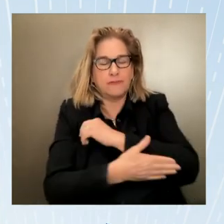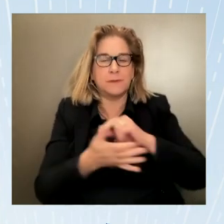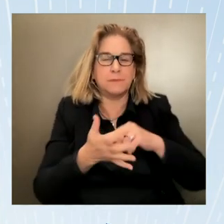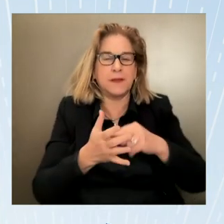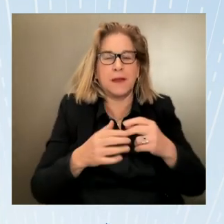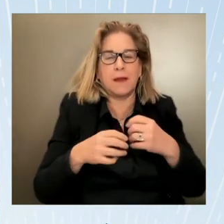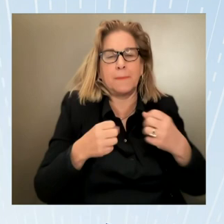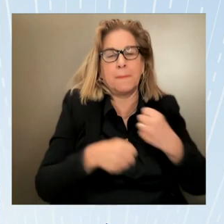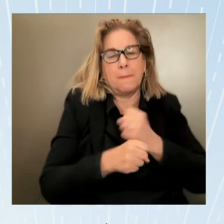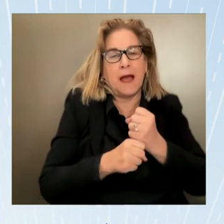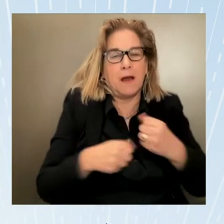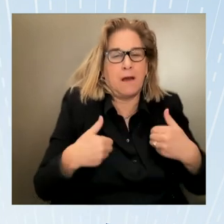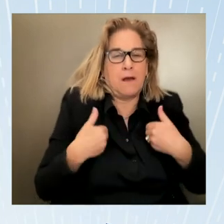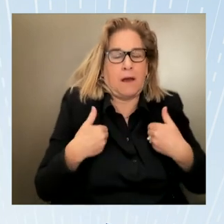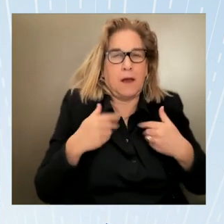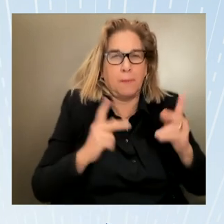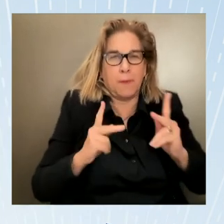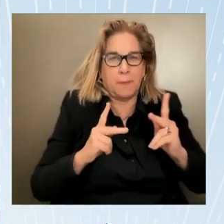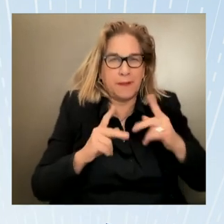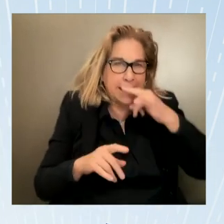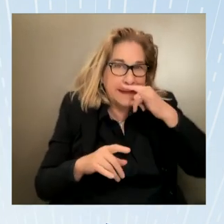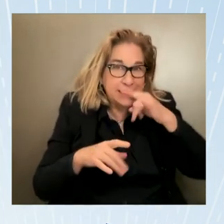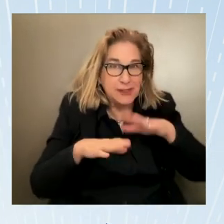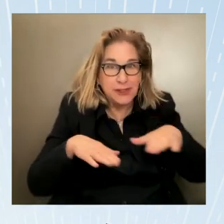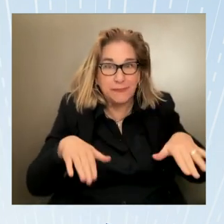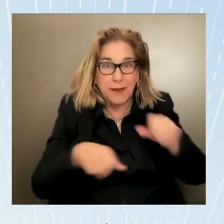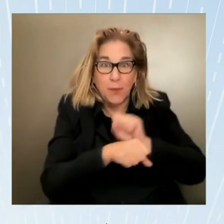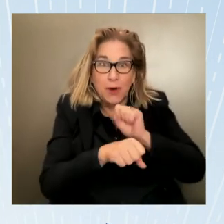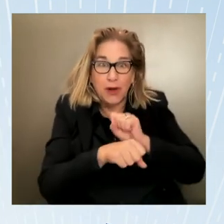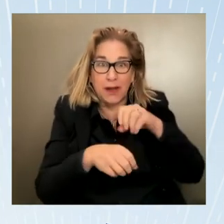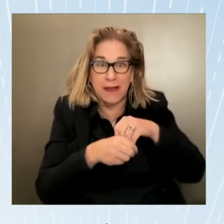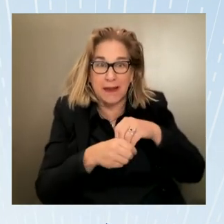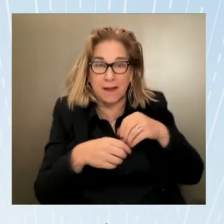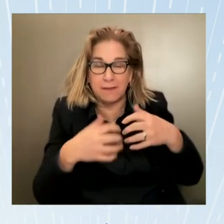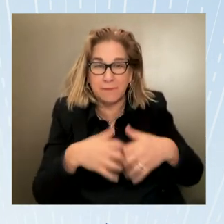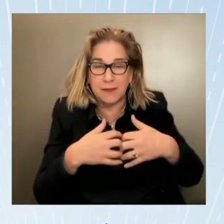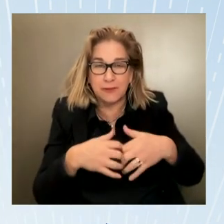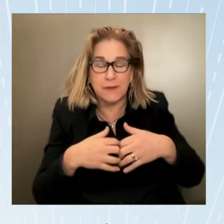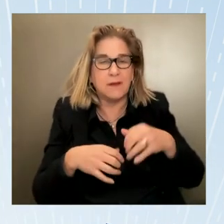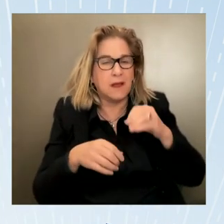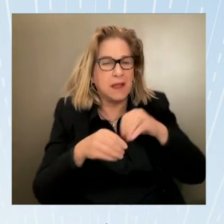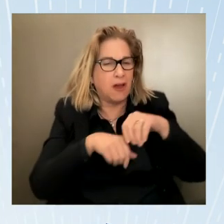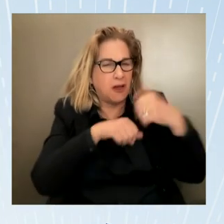Financial sanctions under the global magnisky human rights accountability Act as traffickers